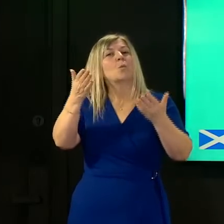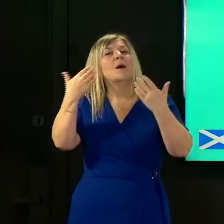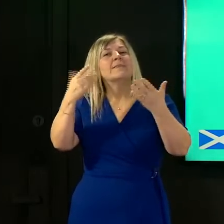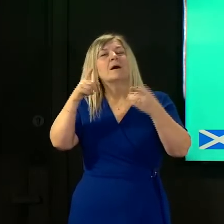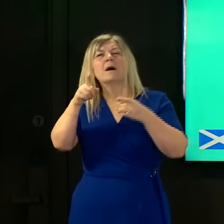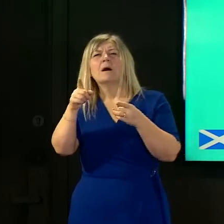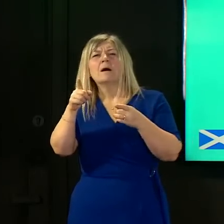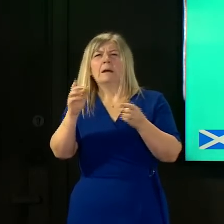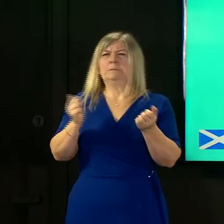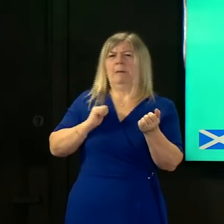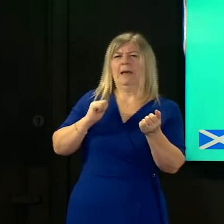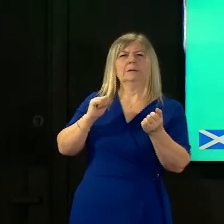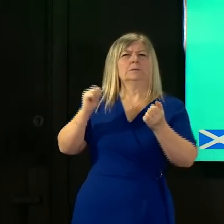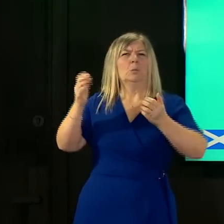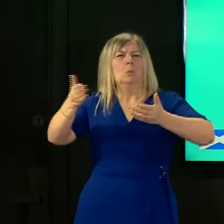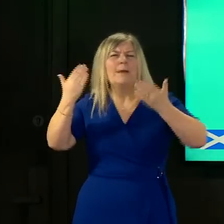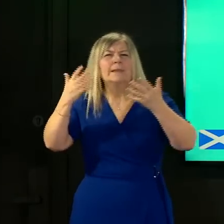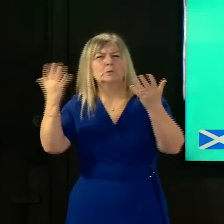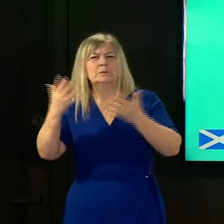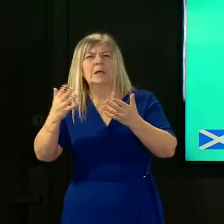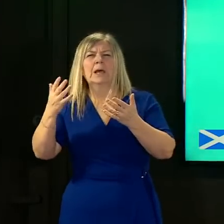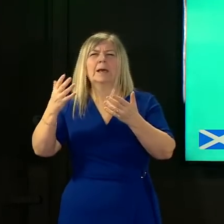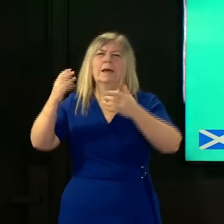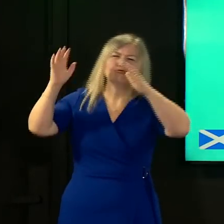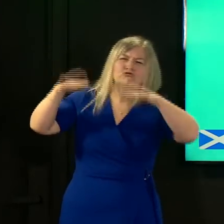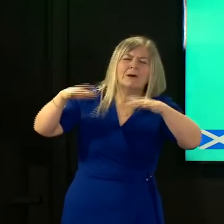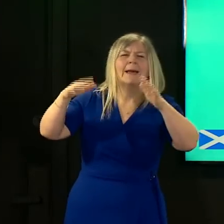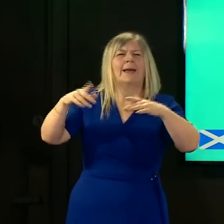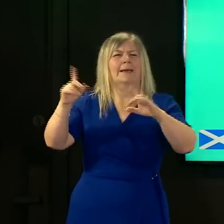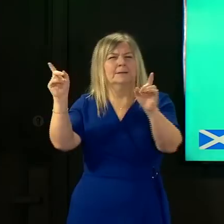weather is going to be like for that day or the next day but i also look out the window just to see